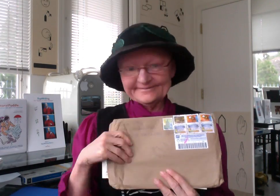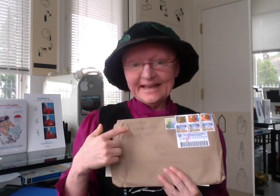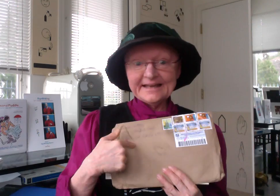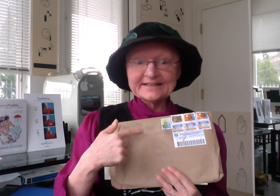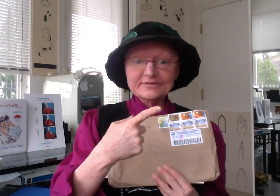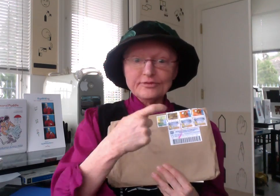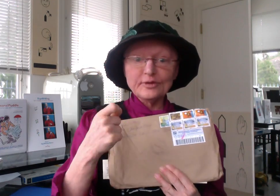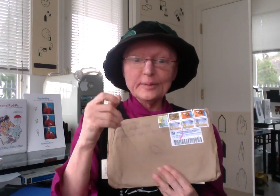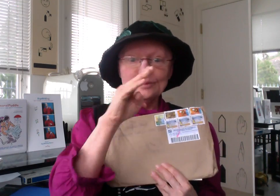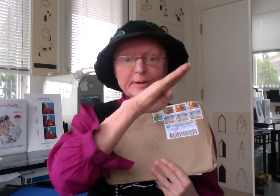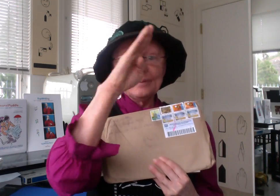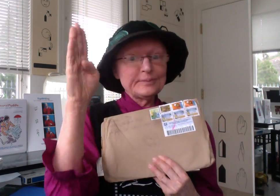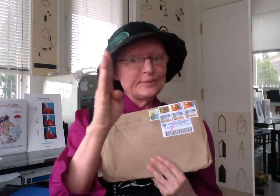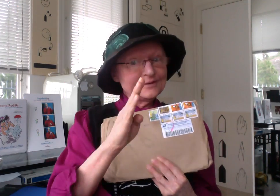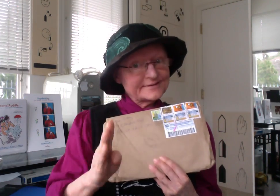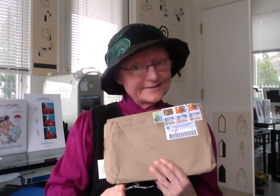It's from Brazil.